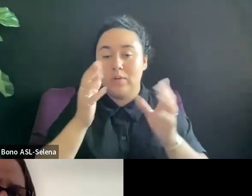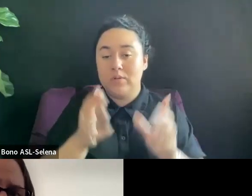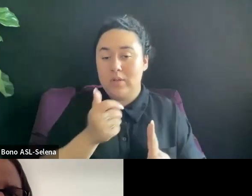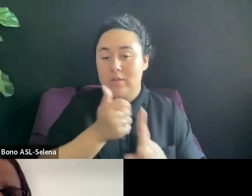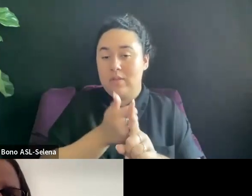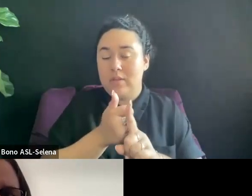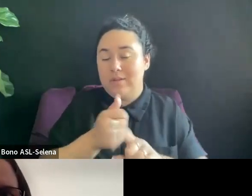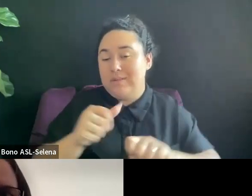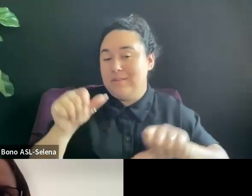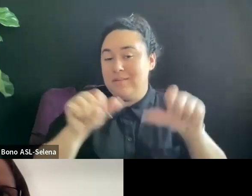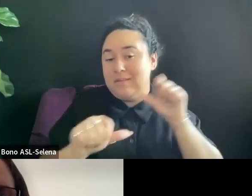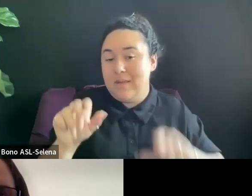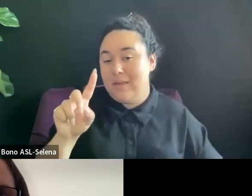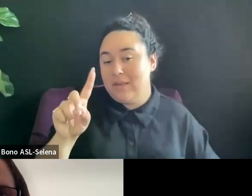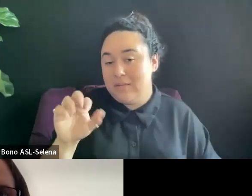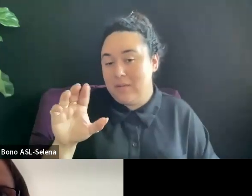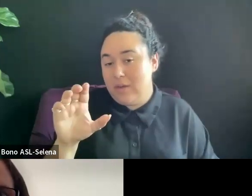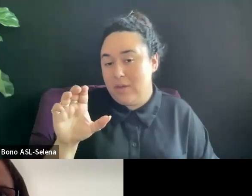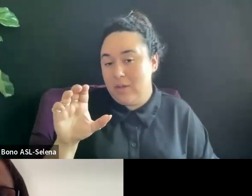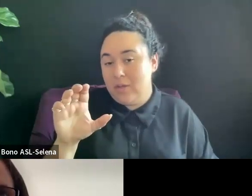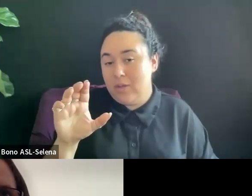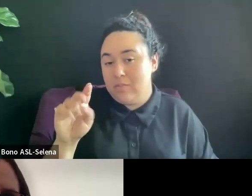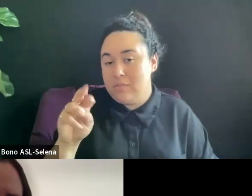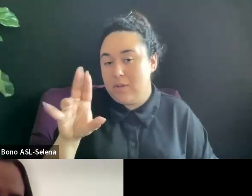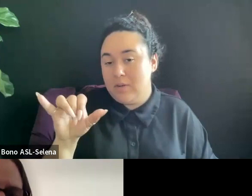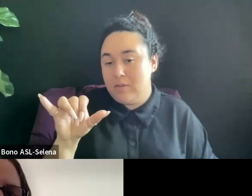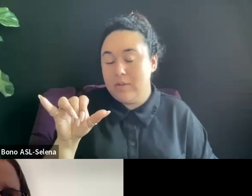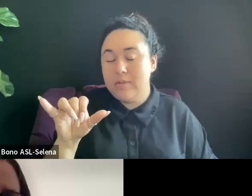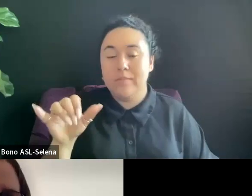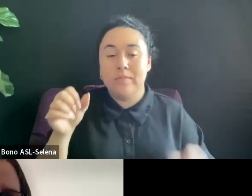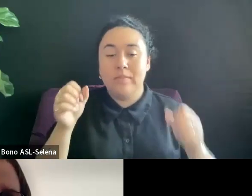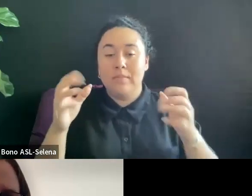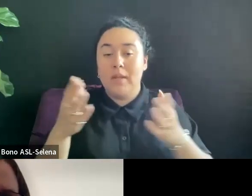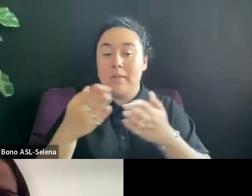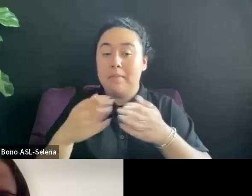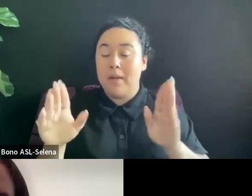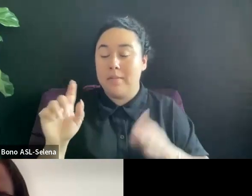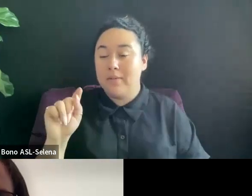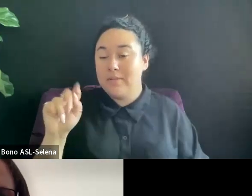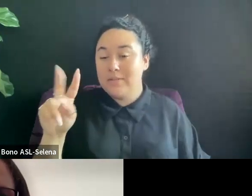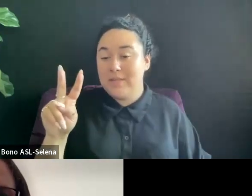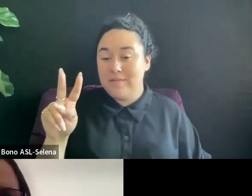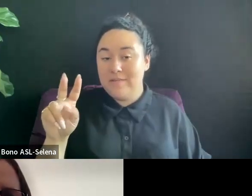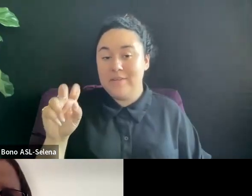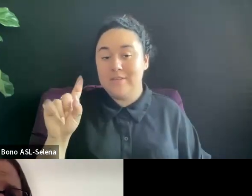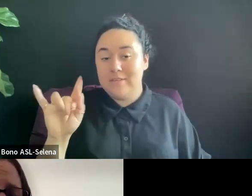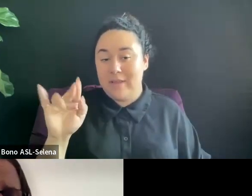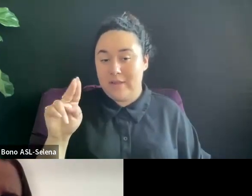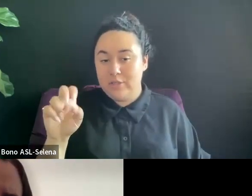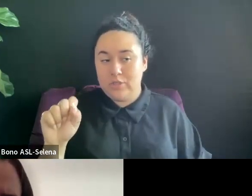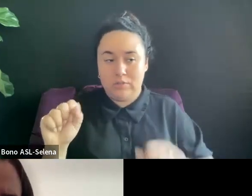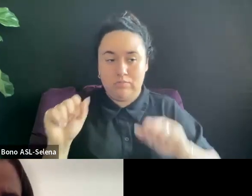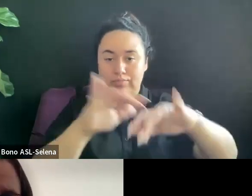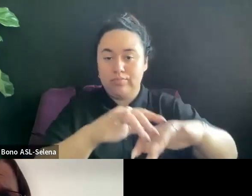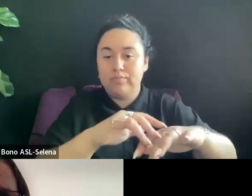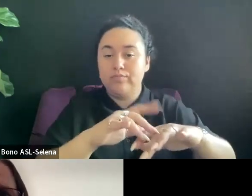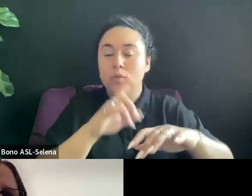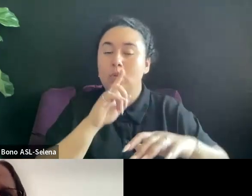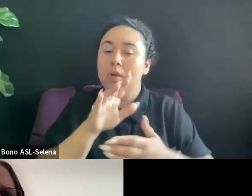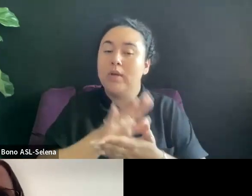AND SO A LOT OF PUBLIC TELEVISION STATIONS GO. IT'S A VERY COLLEGIAL ATMOSPHERE .